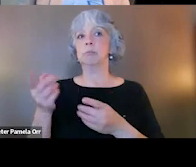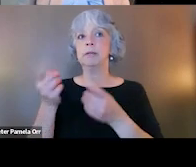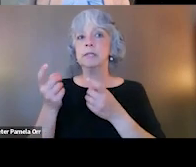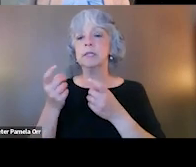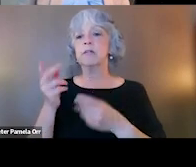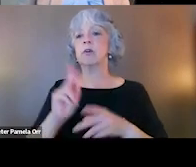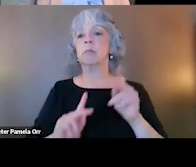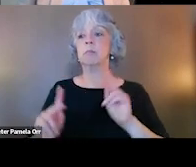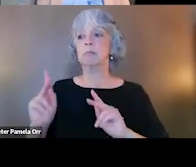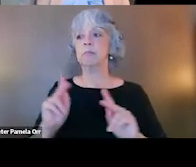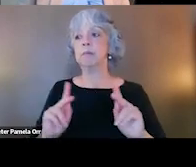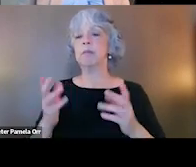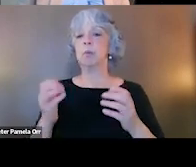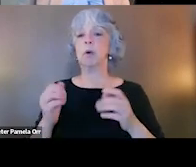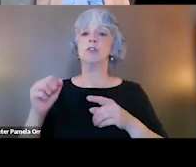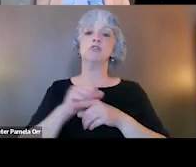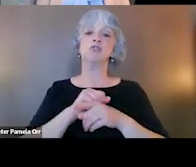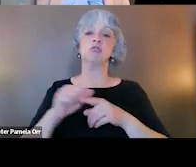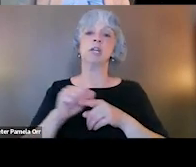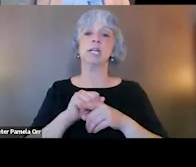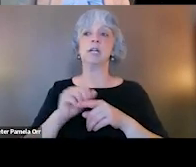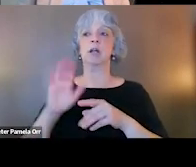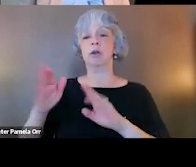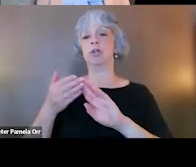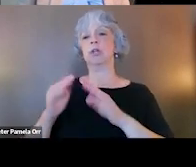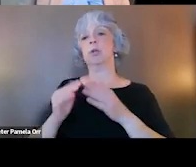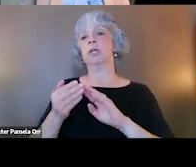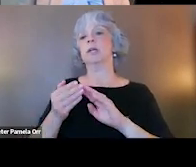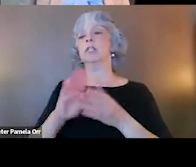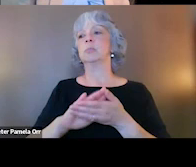to train folks in their community to be trauma trainers